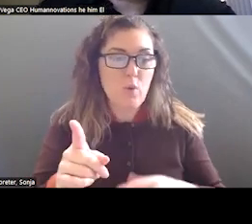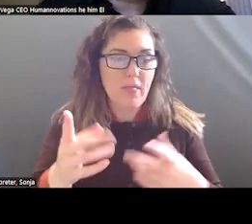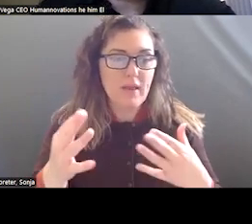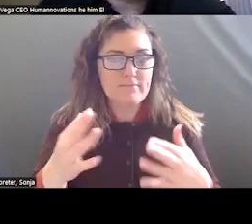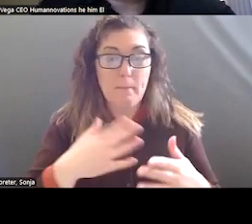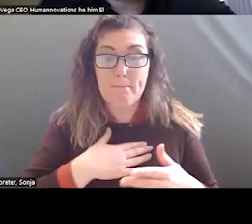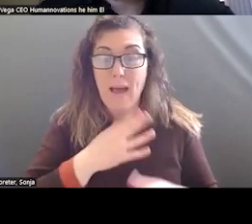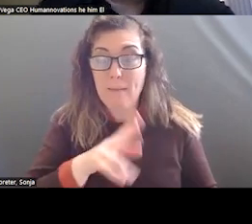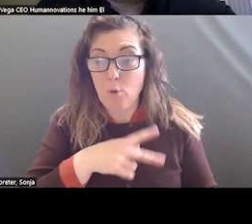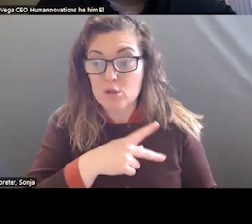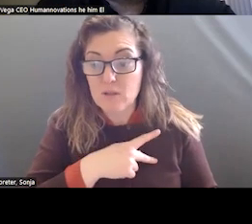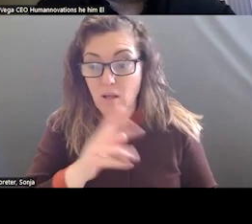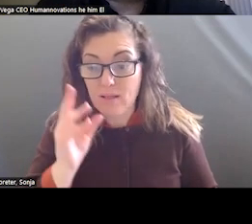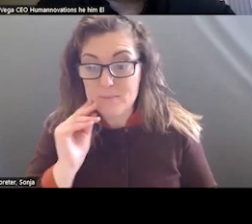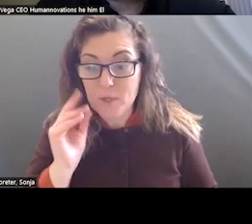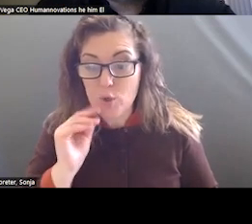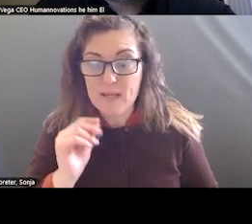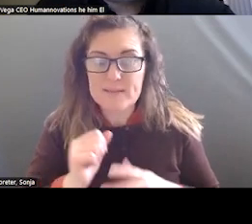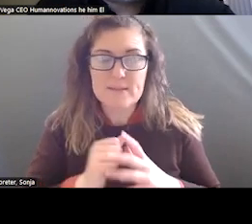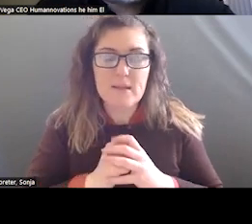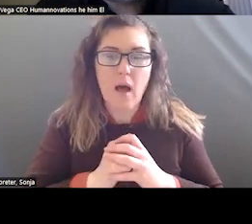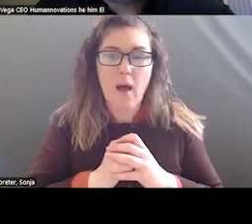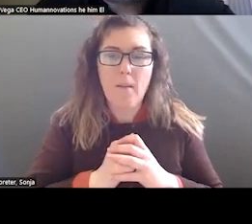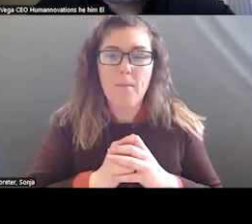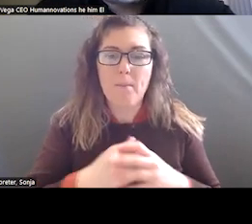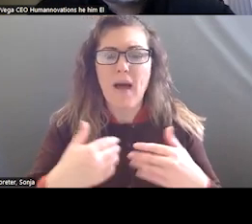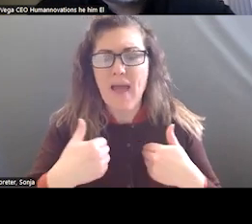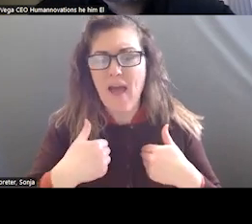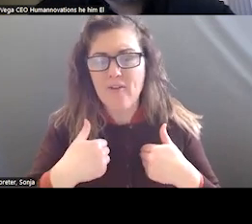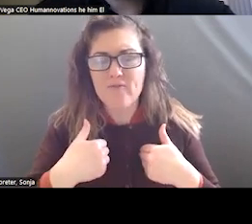LIVED EXPERIENCE, EVEN THOUGH I HAD INTERSECTION AND INTERACTION